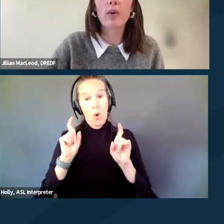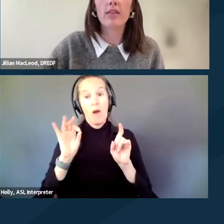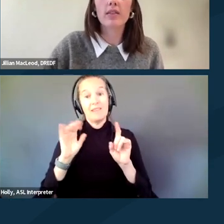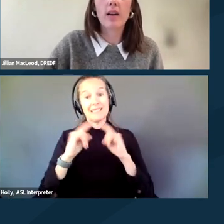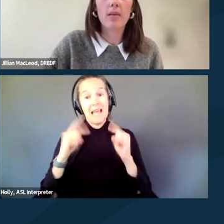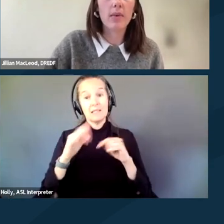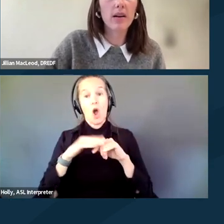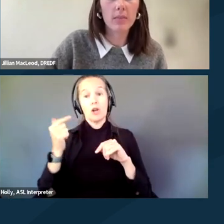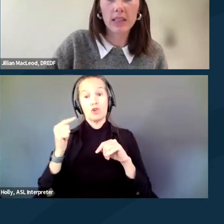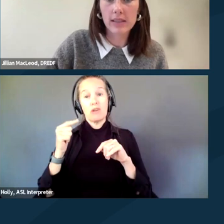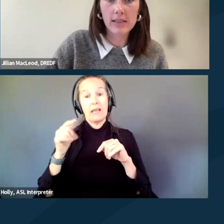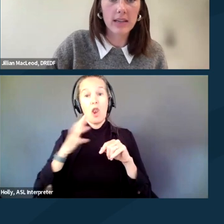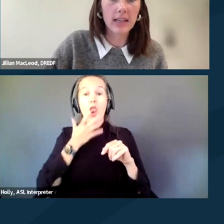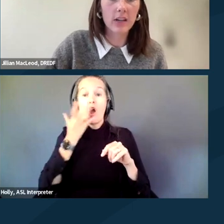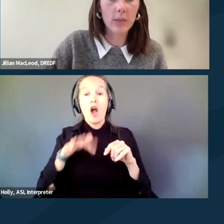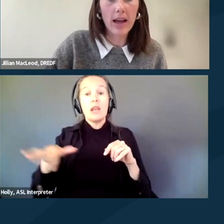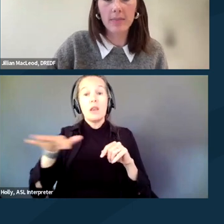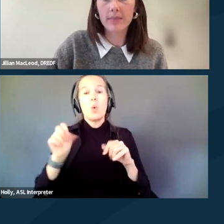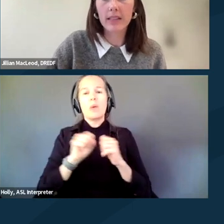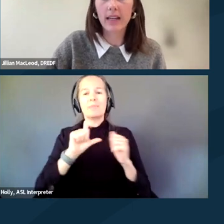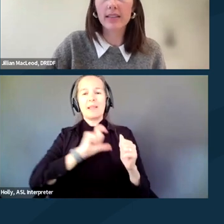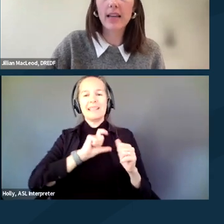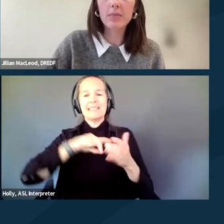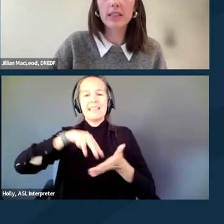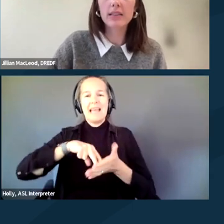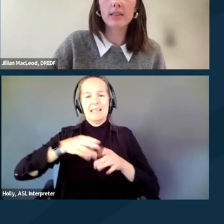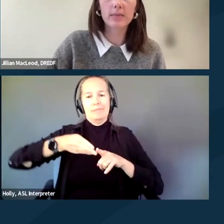with some police standing nearby. Next slide, please.